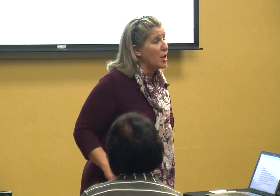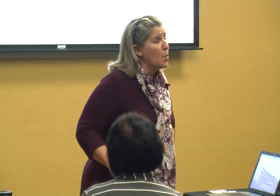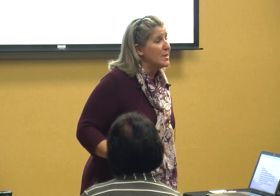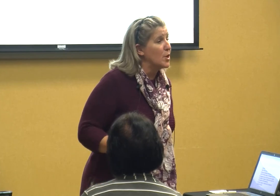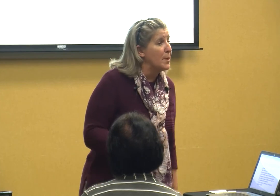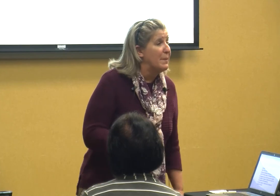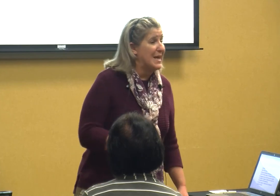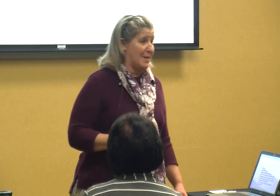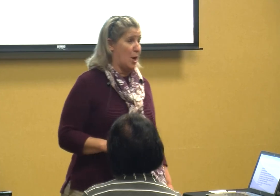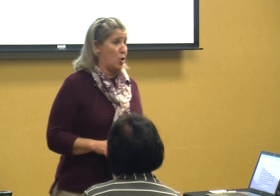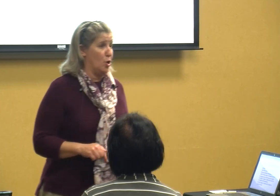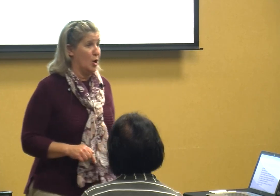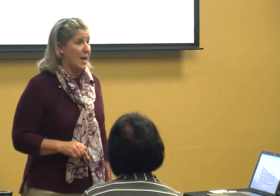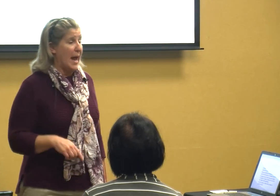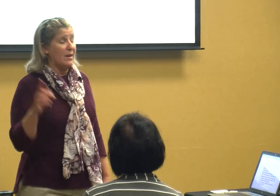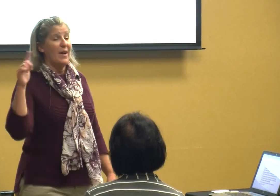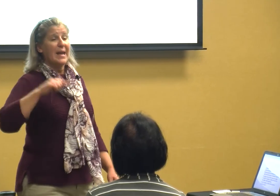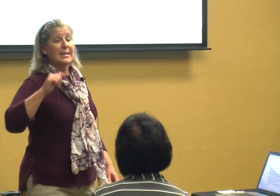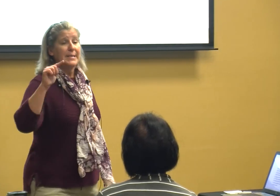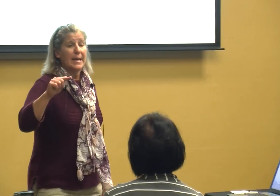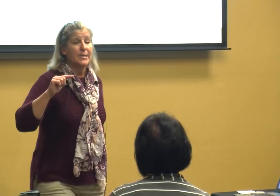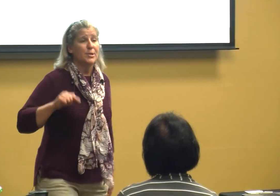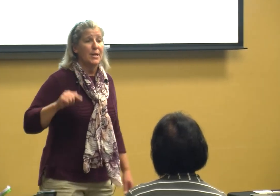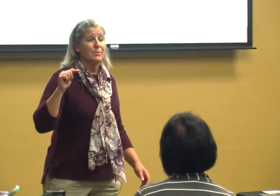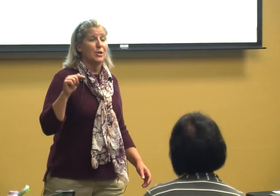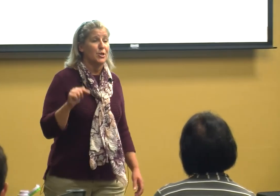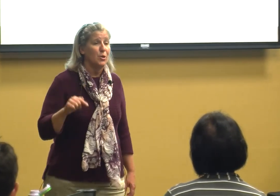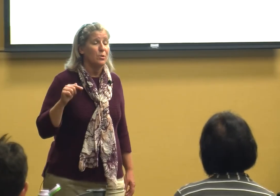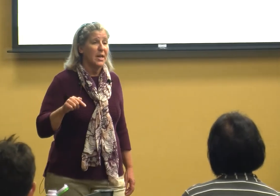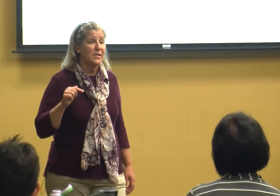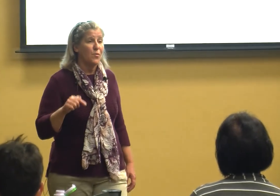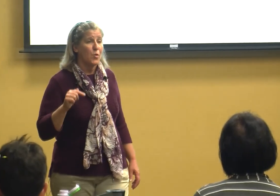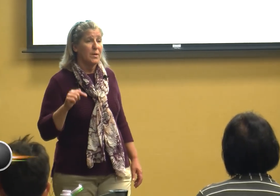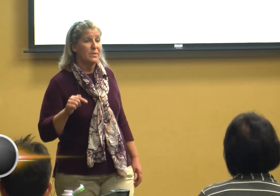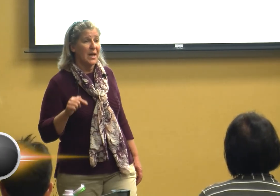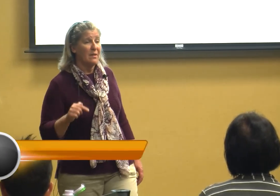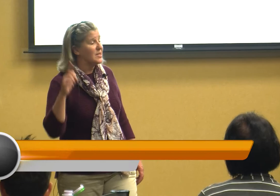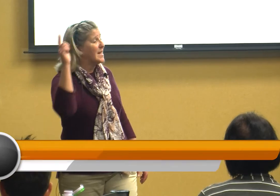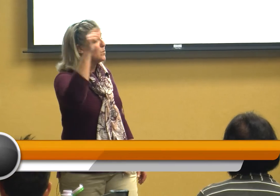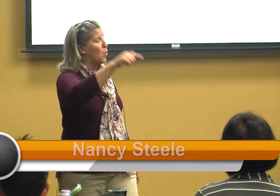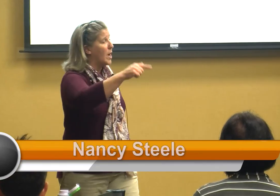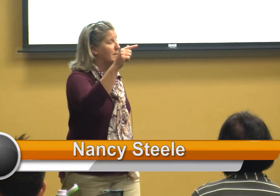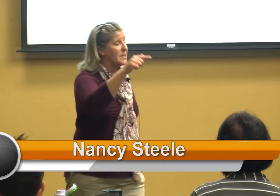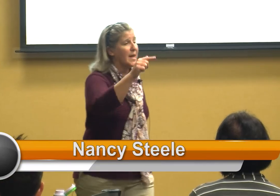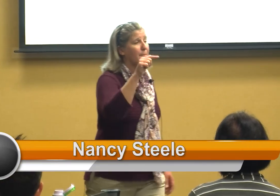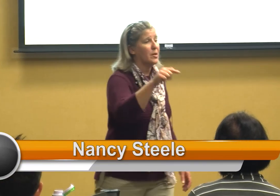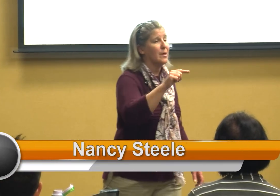always going to be there and if I can teach them to do things for themselves that's one step closer